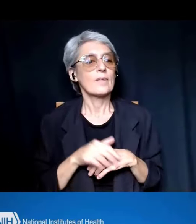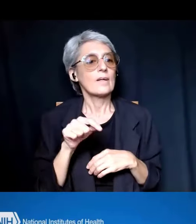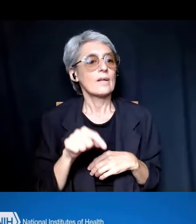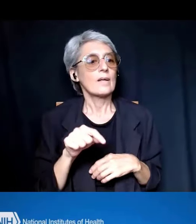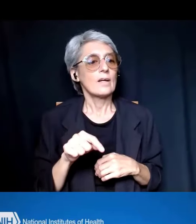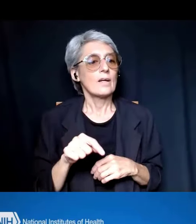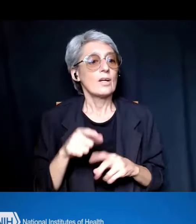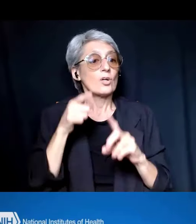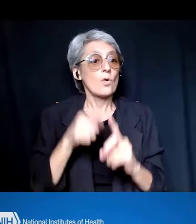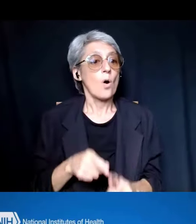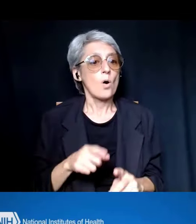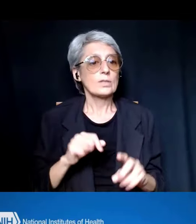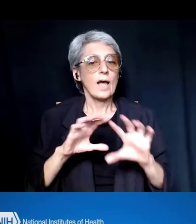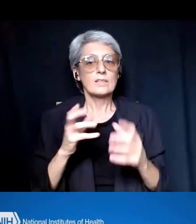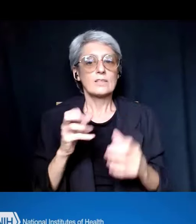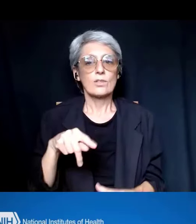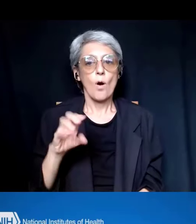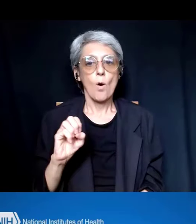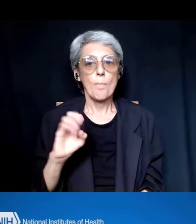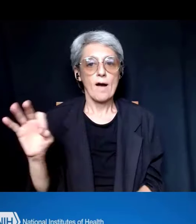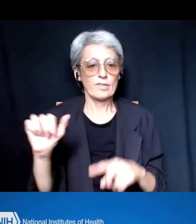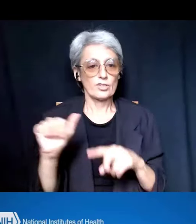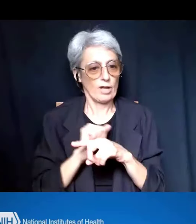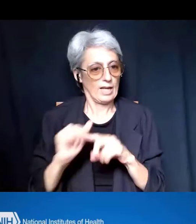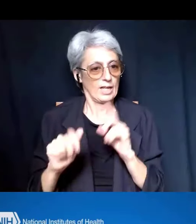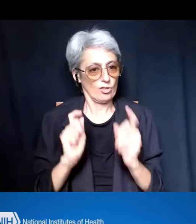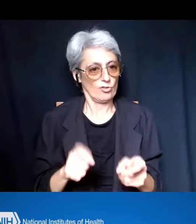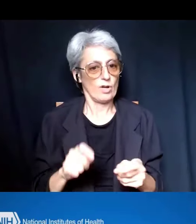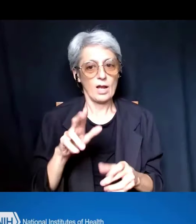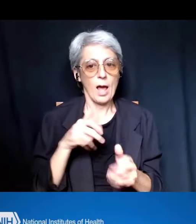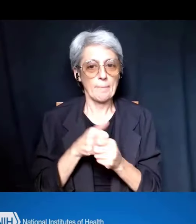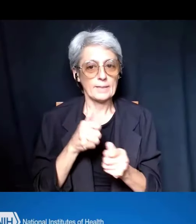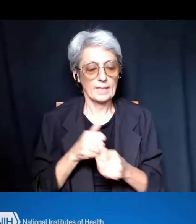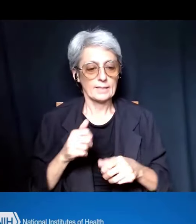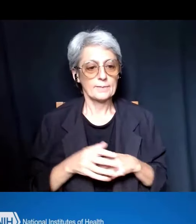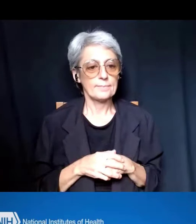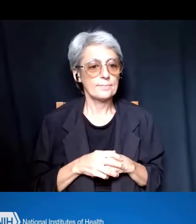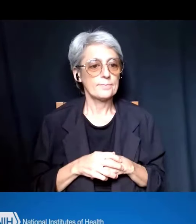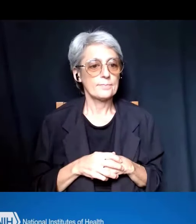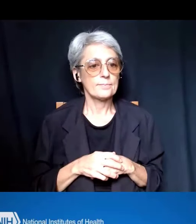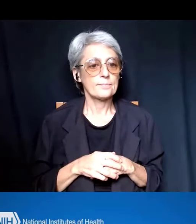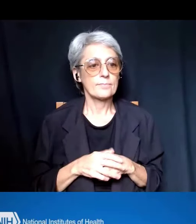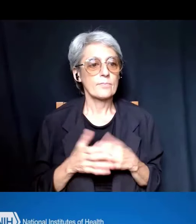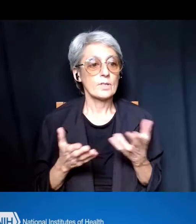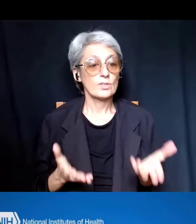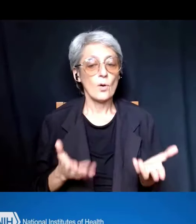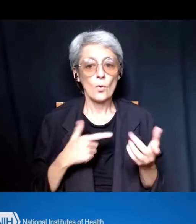and the scope of training grant updates. So, basically we're trying to reduce applicant